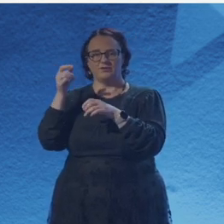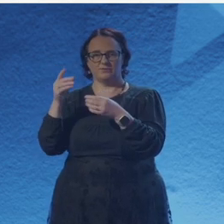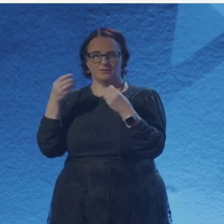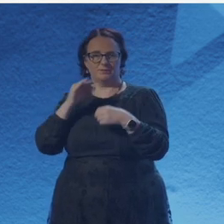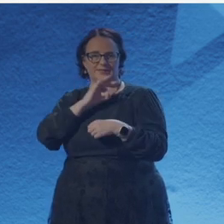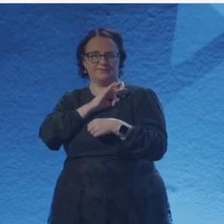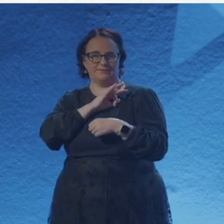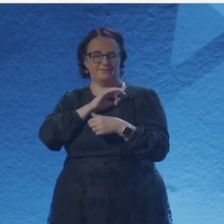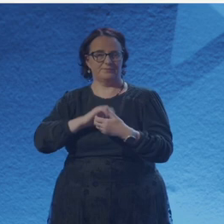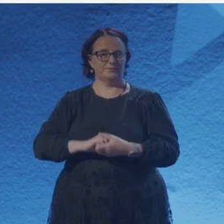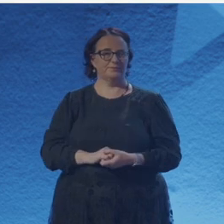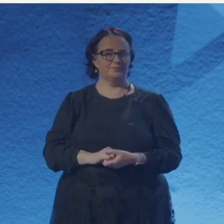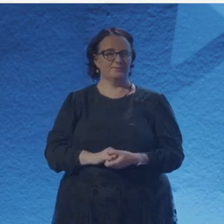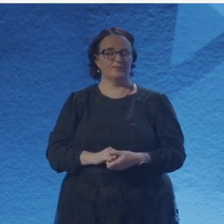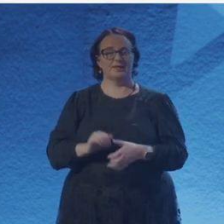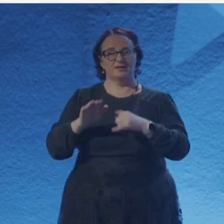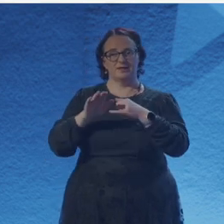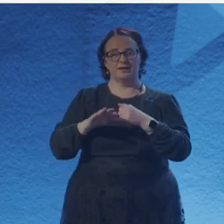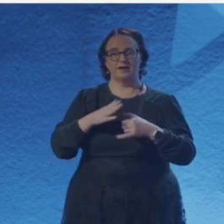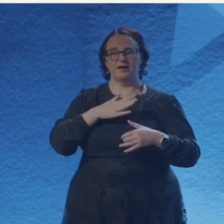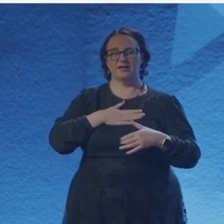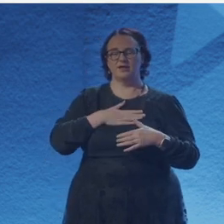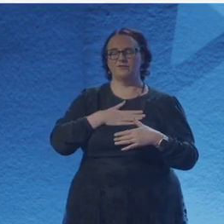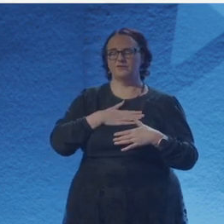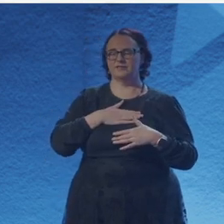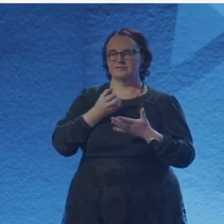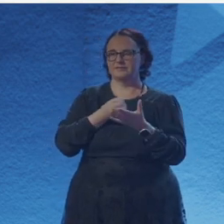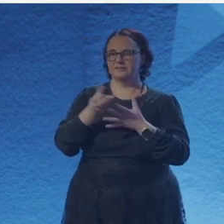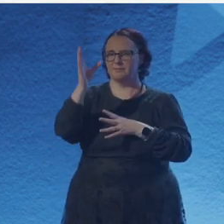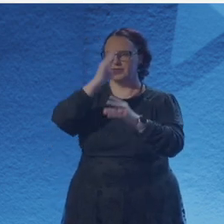Left alone, they'd set some feathers flying through the air